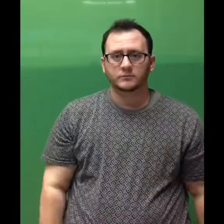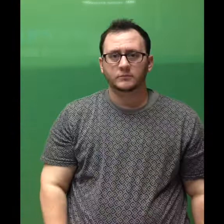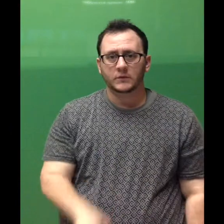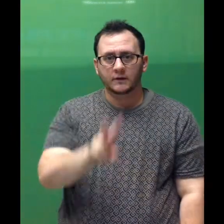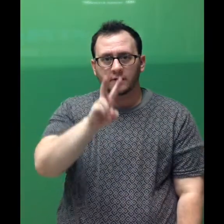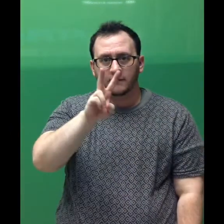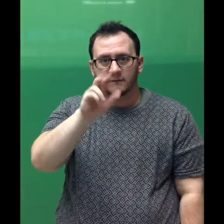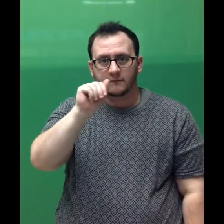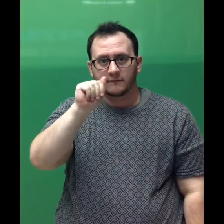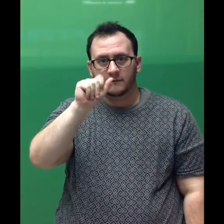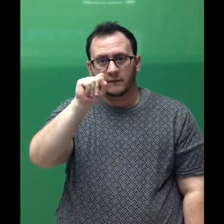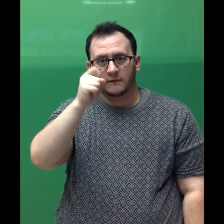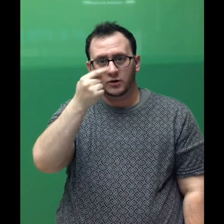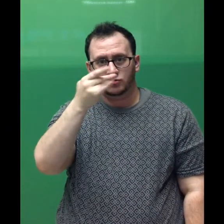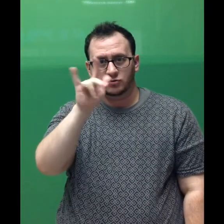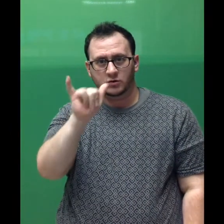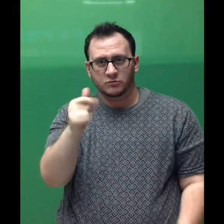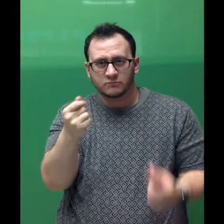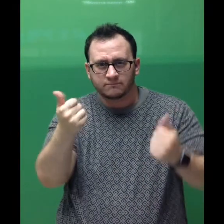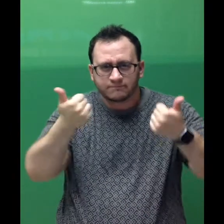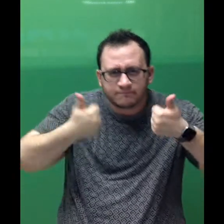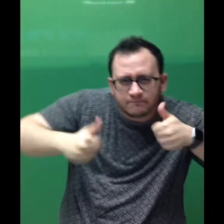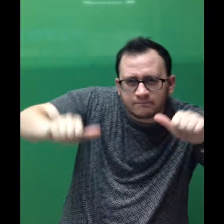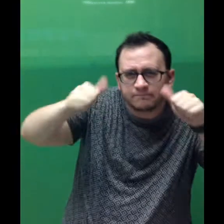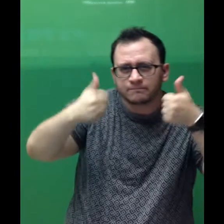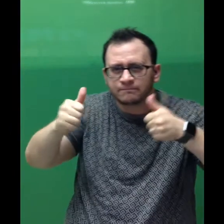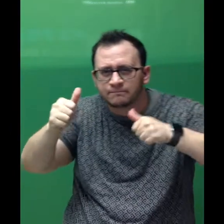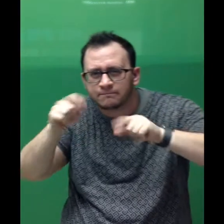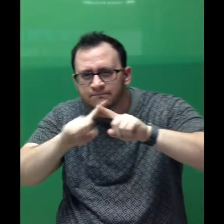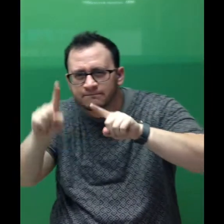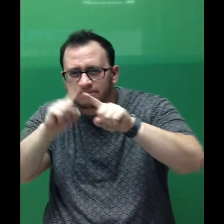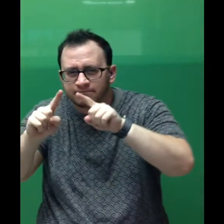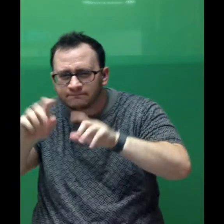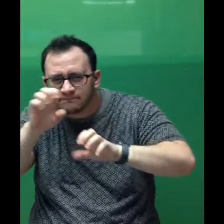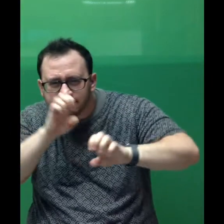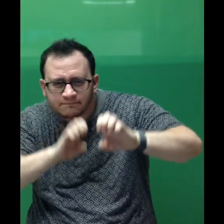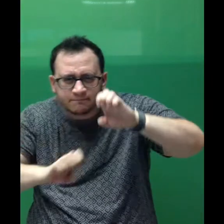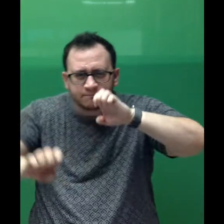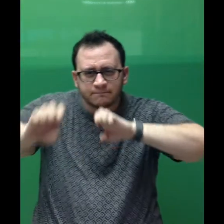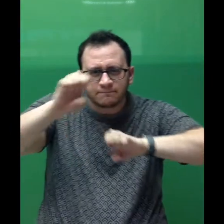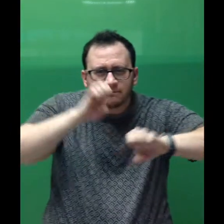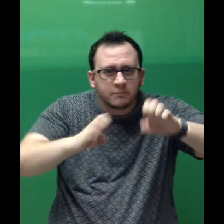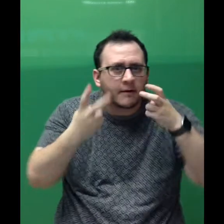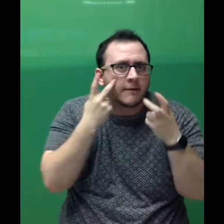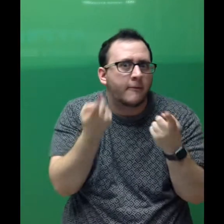Vashti kept experimenting.